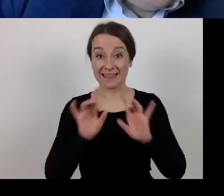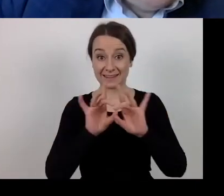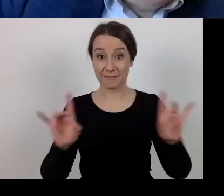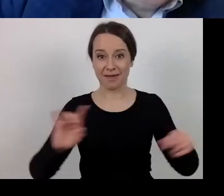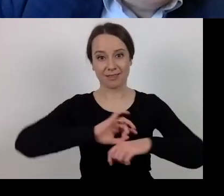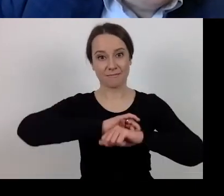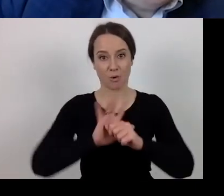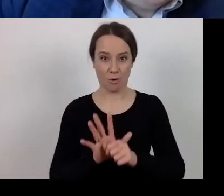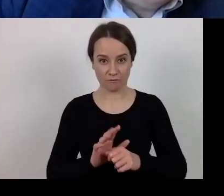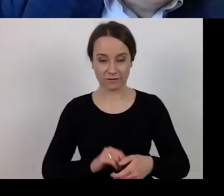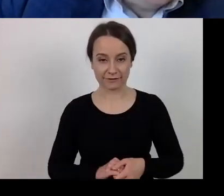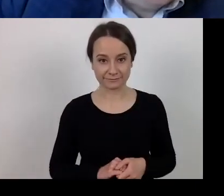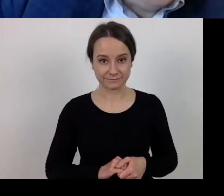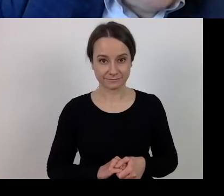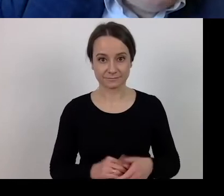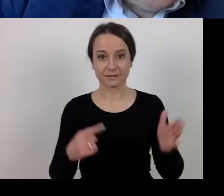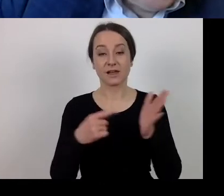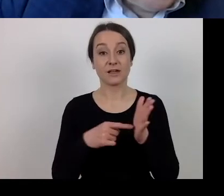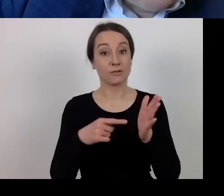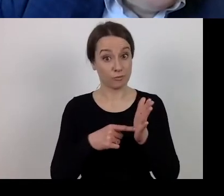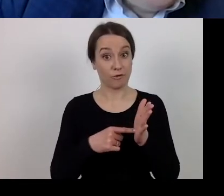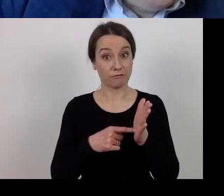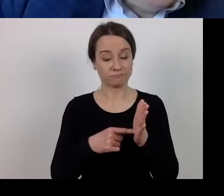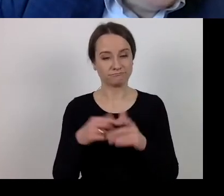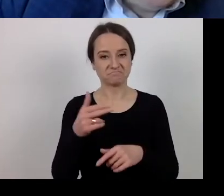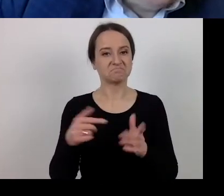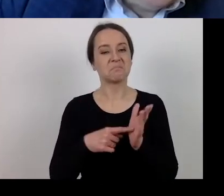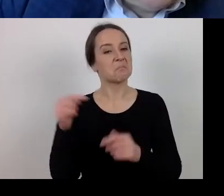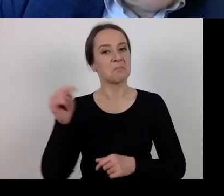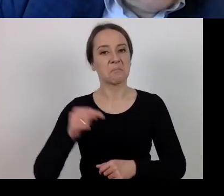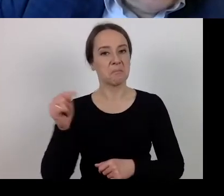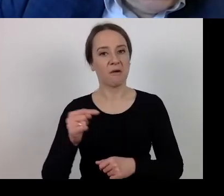This is the way in which these waivers should be interpreted.